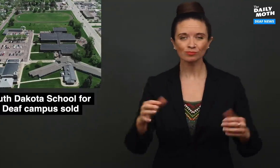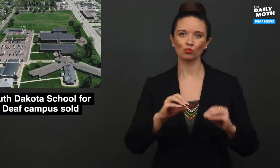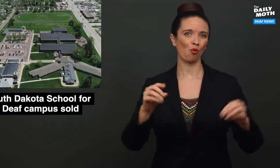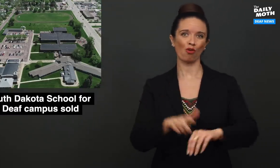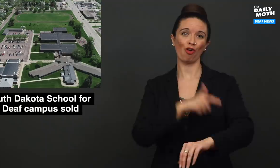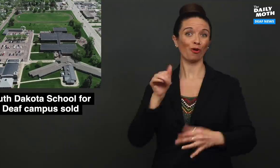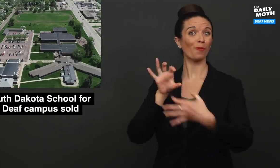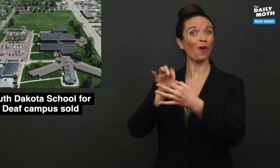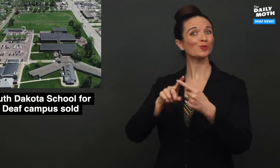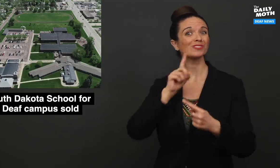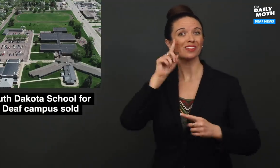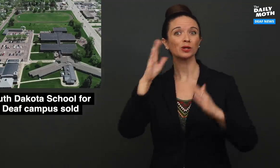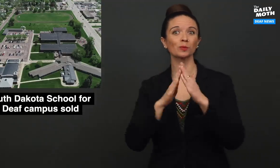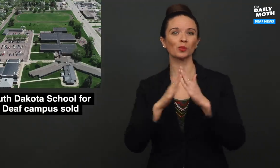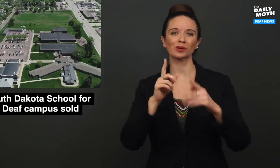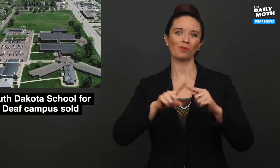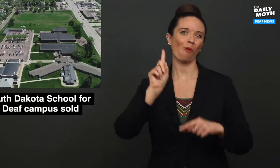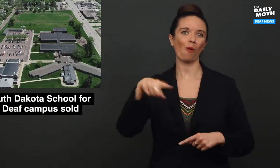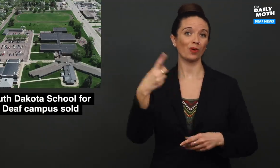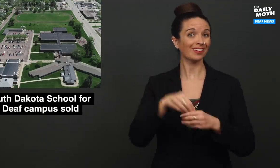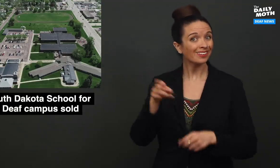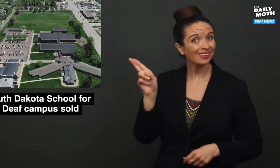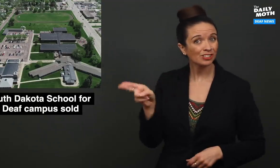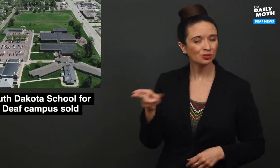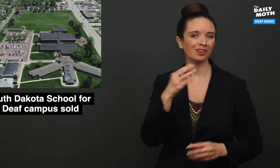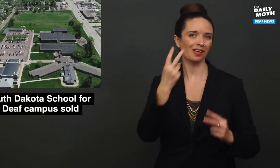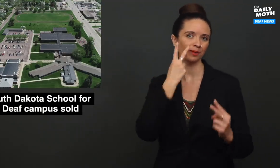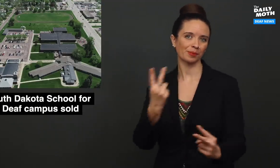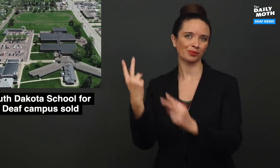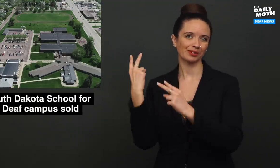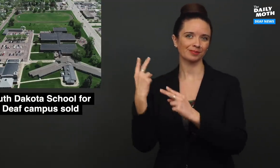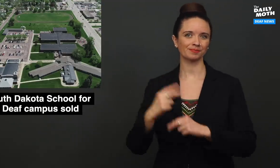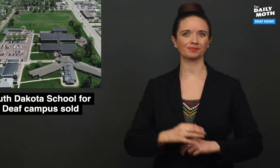to the Deaf community, but only in history and memory.